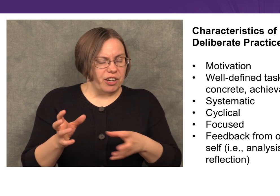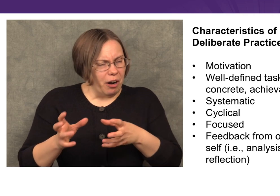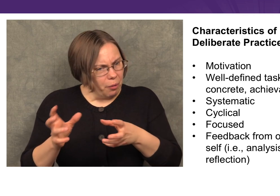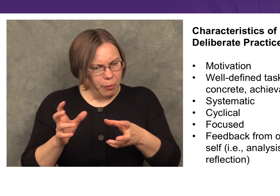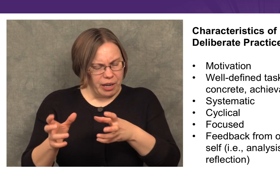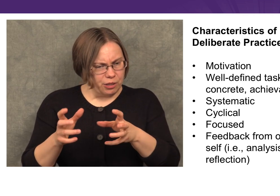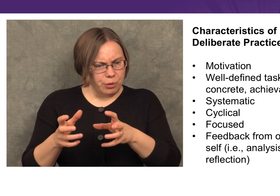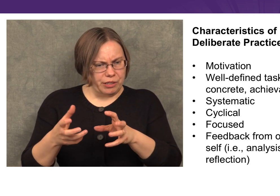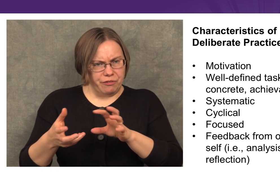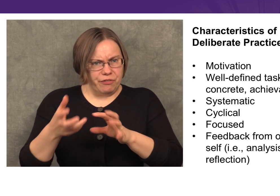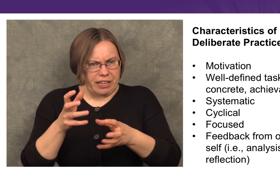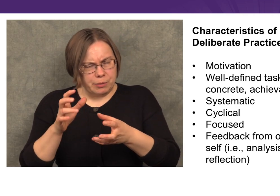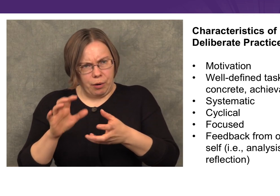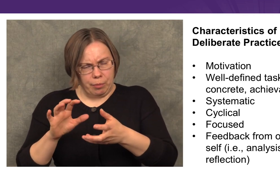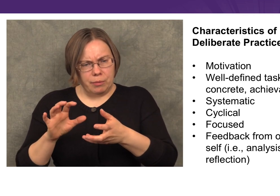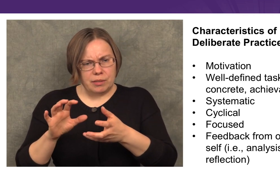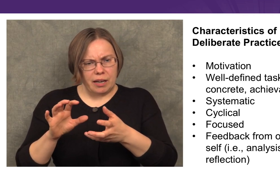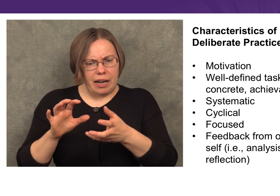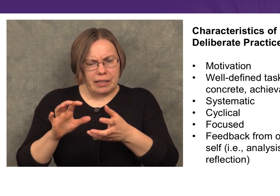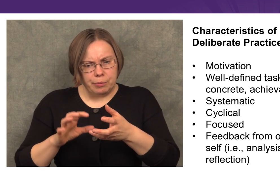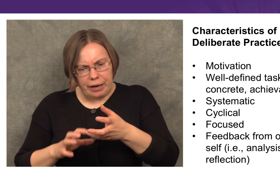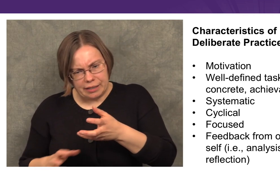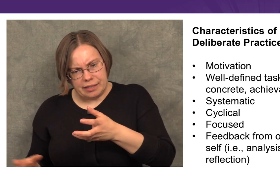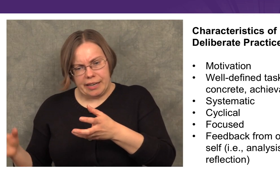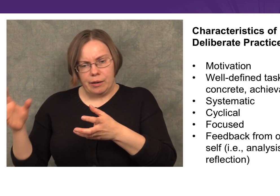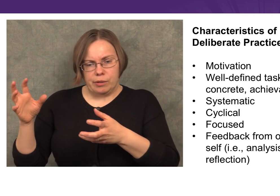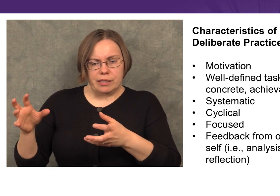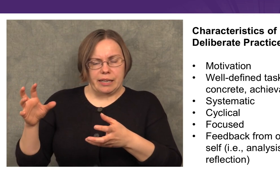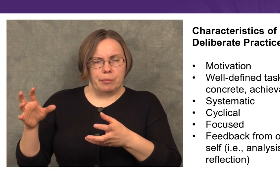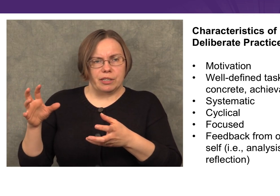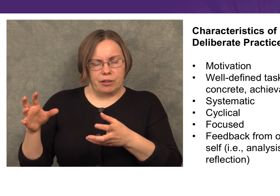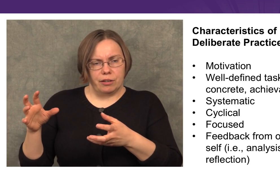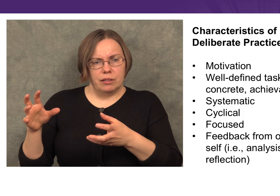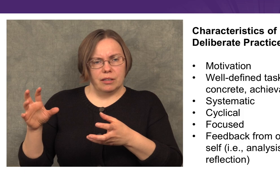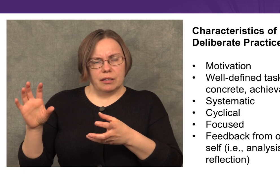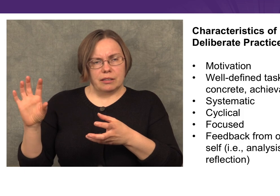figure out what we can do to fix problems, and then practice again with the same material